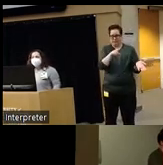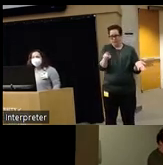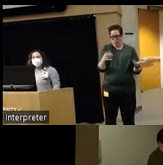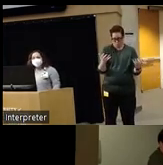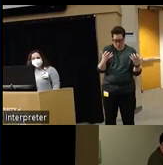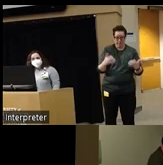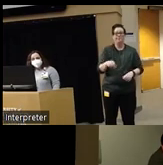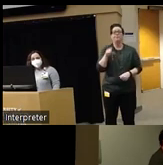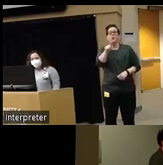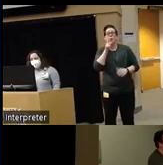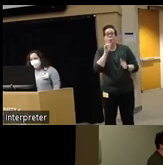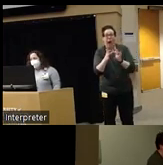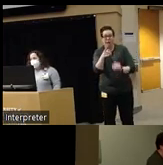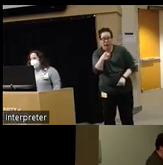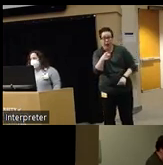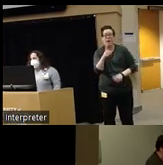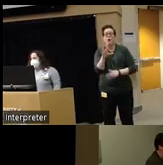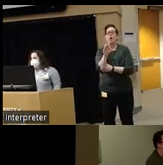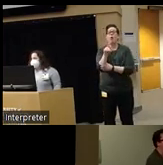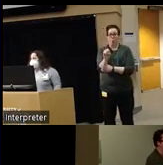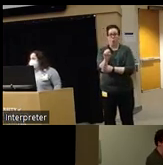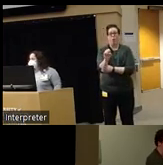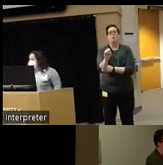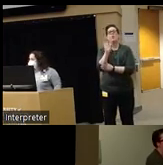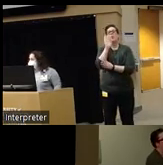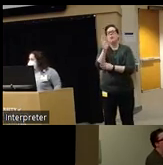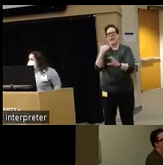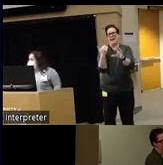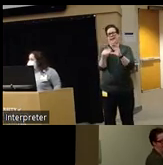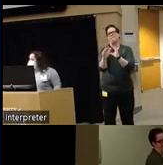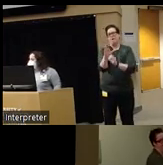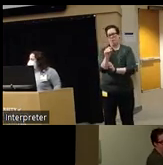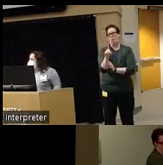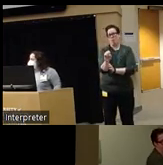if you are online uh that code will also be mailed out to you via email uh for those of